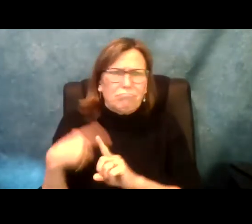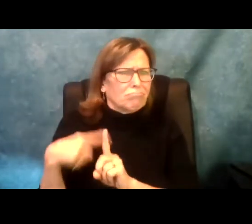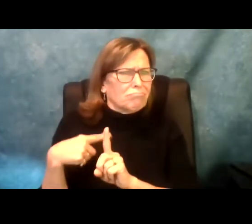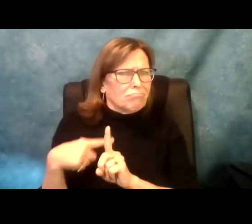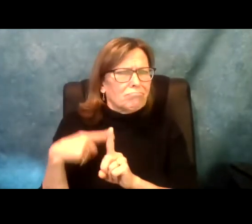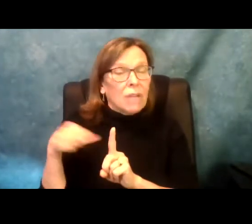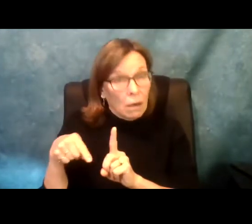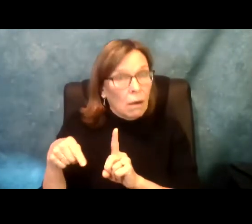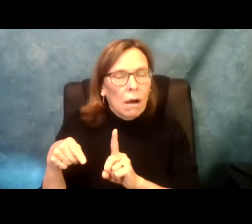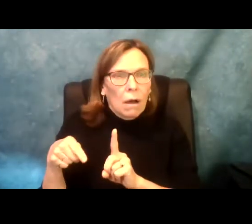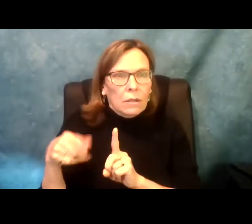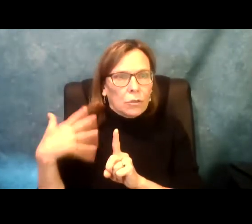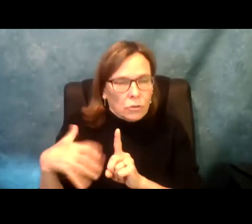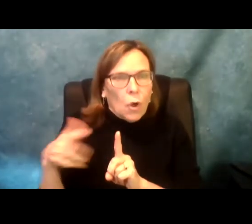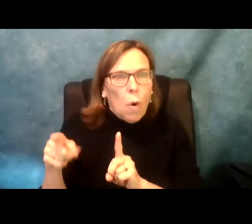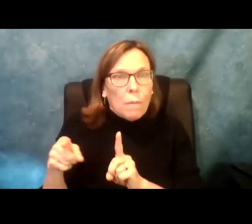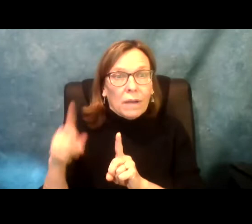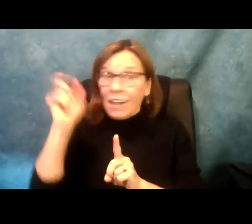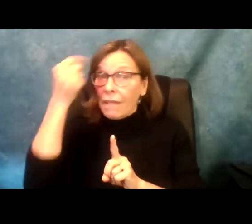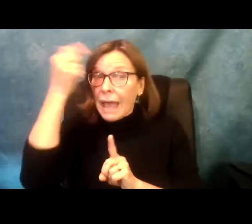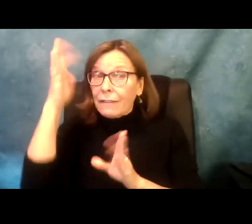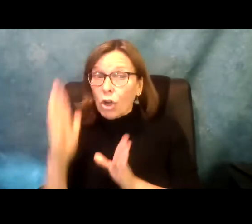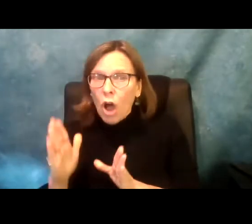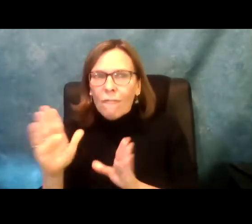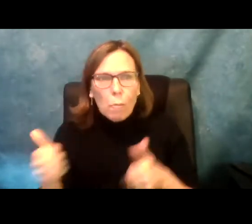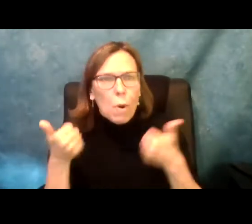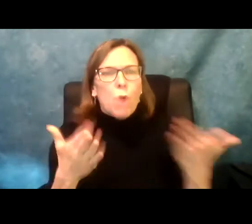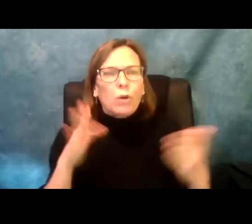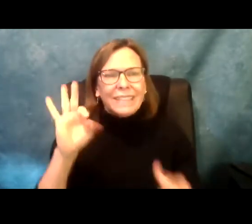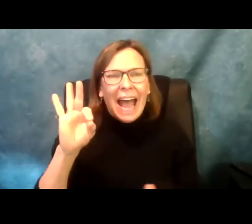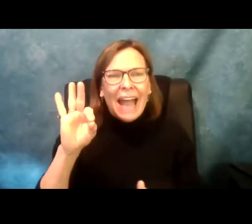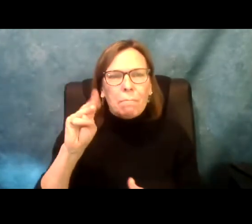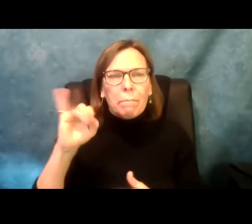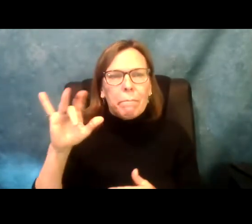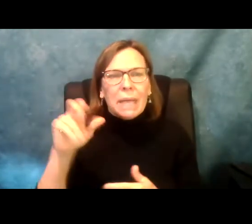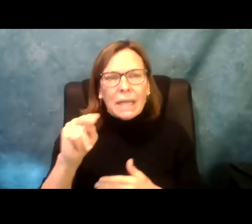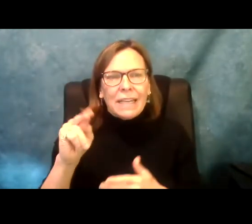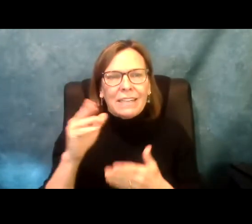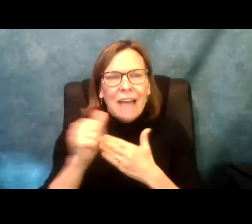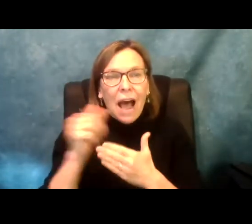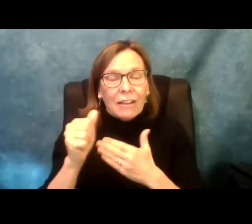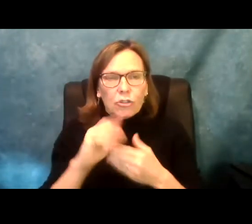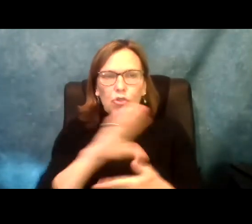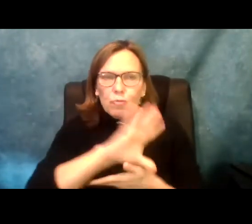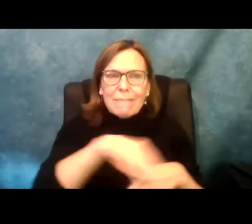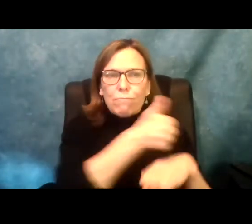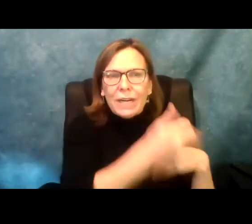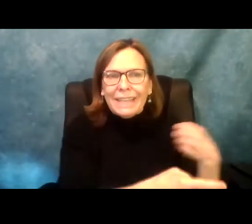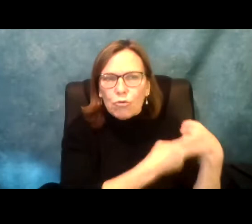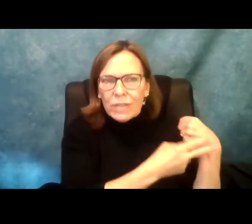few years ago, we are in a good economic position, a very good thing. So much so that the governor is proposing $9